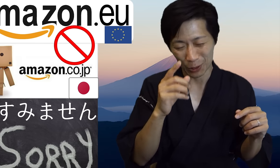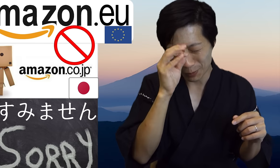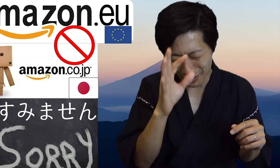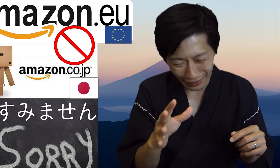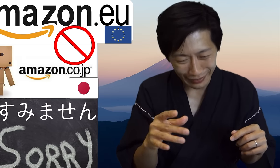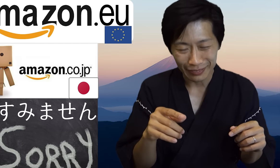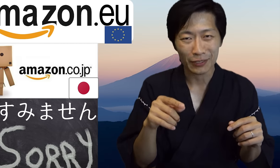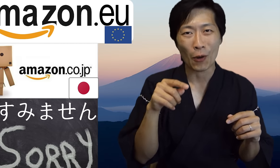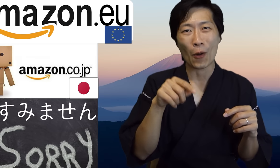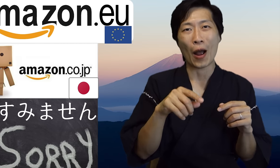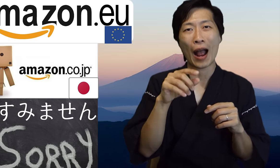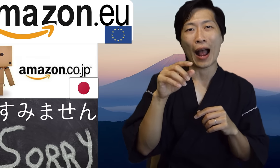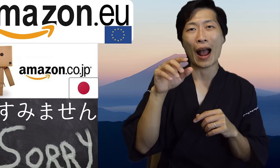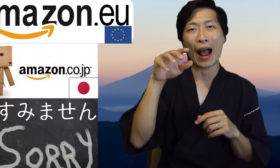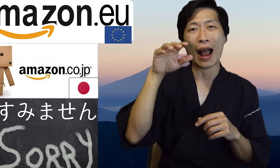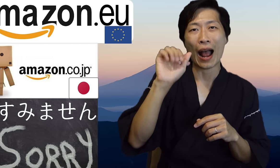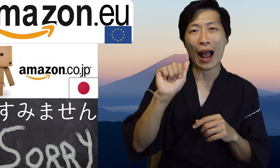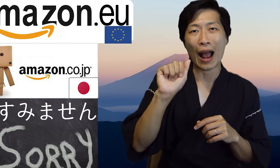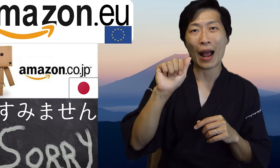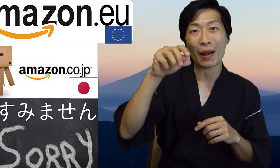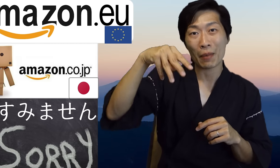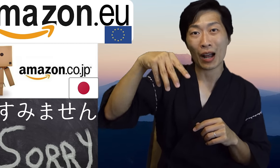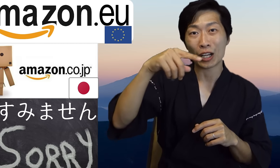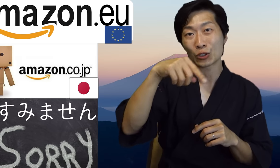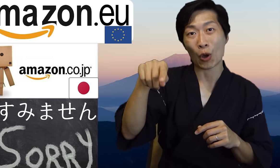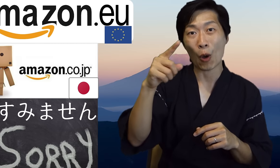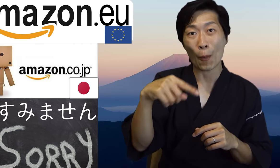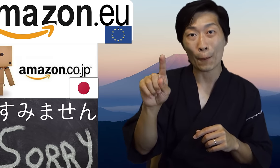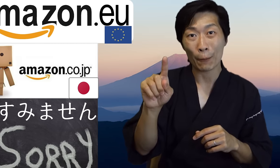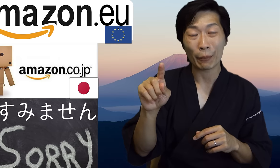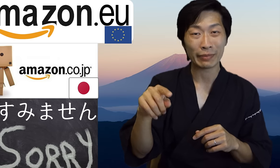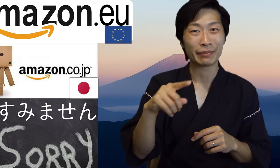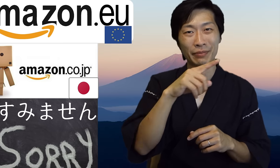Europe and Amazon Japan